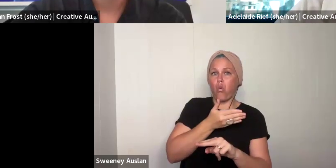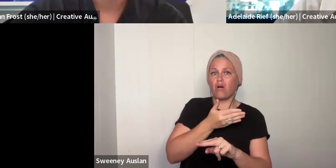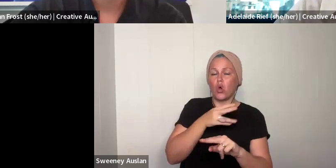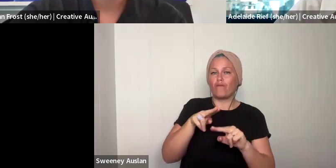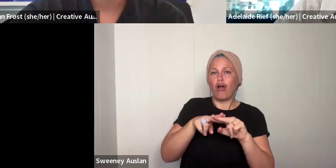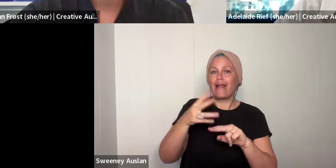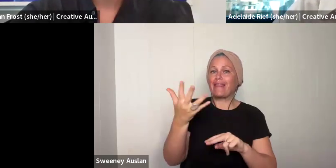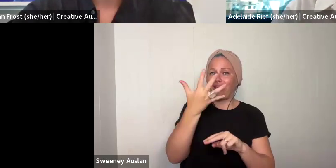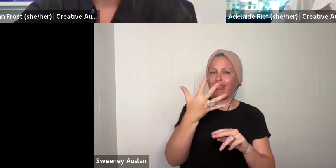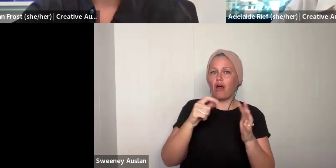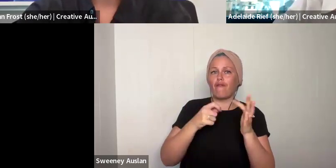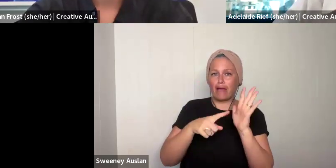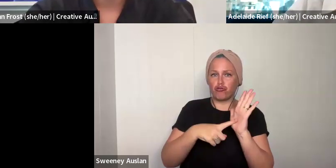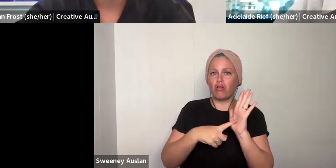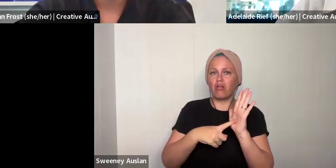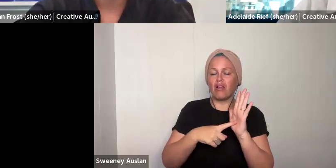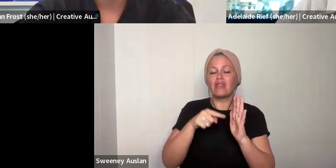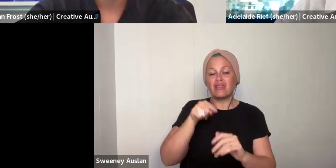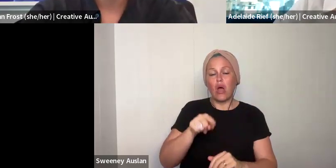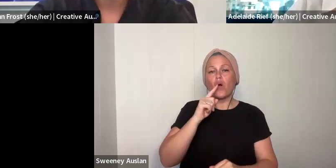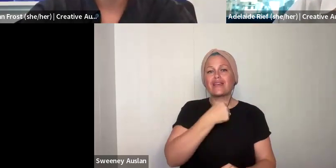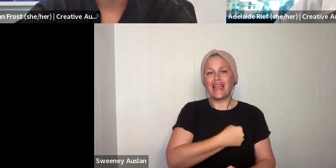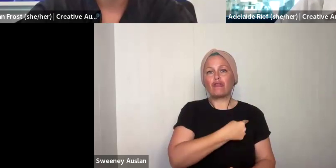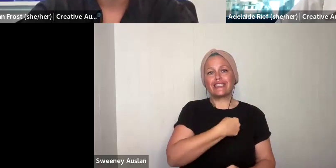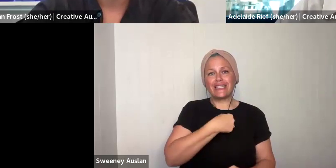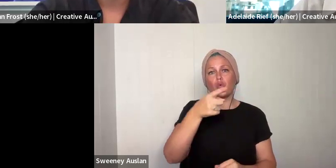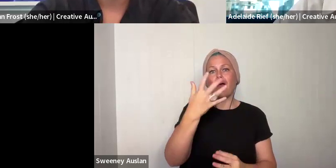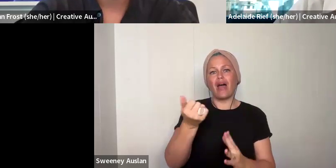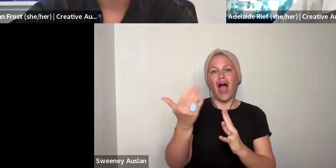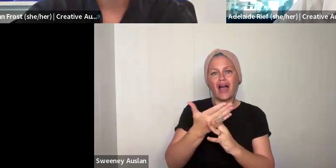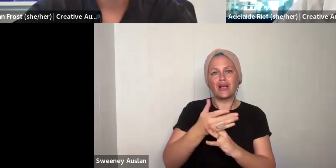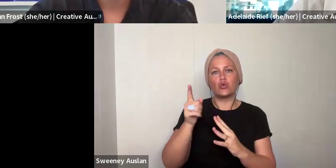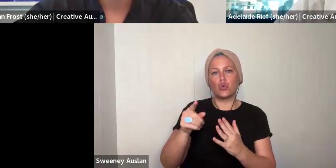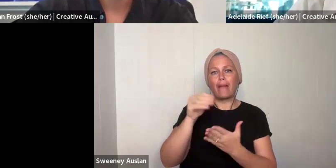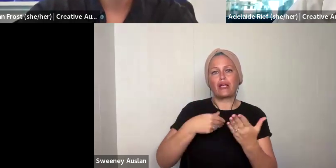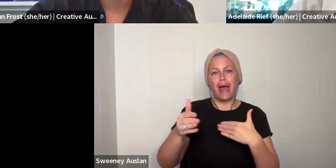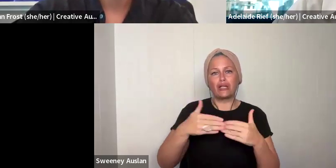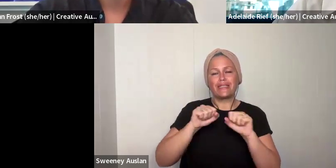That is Friday, 5 April.